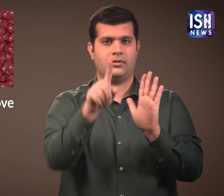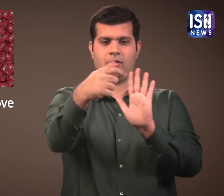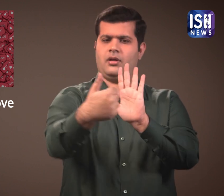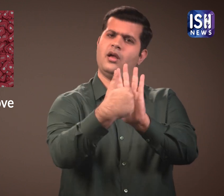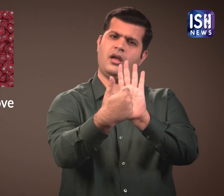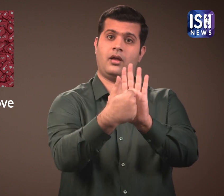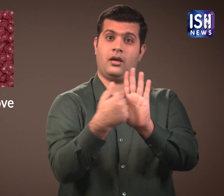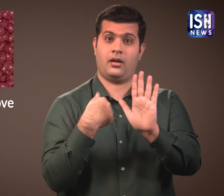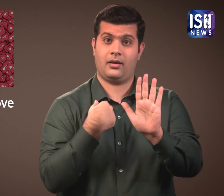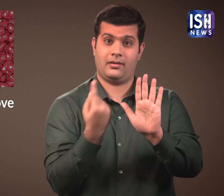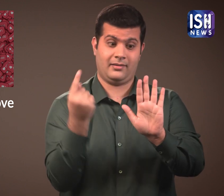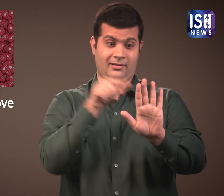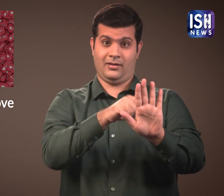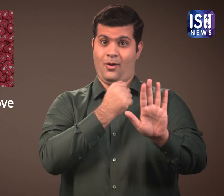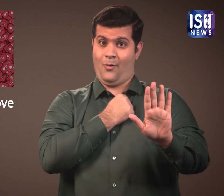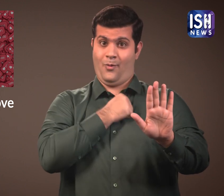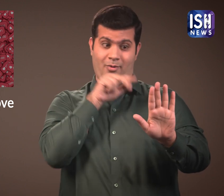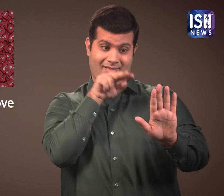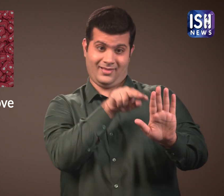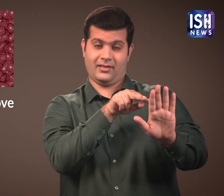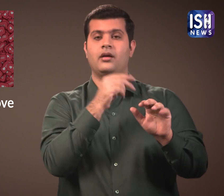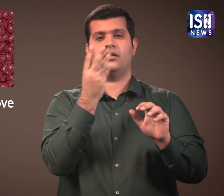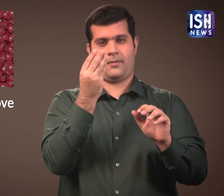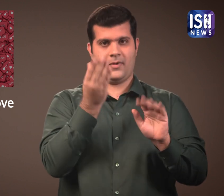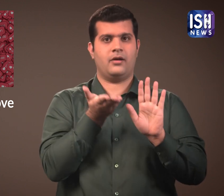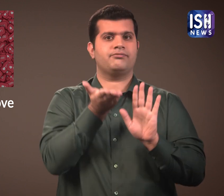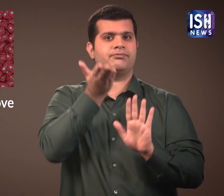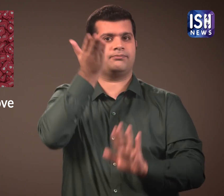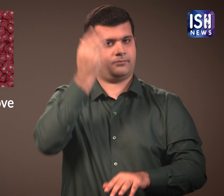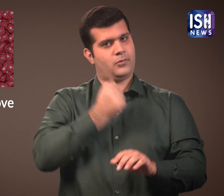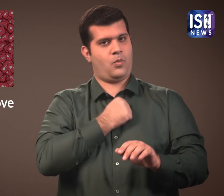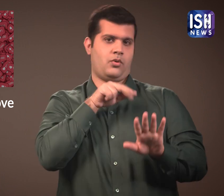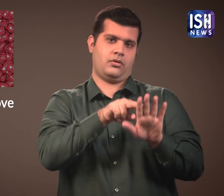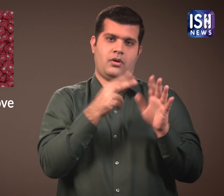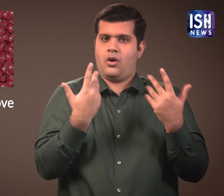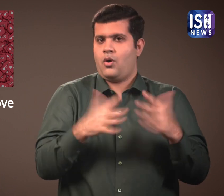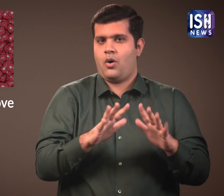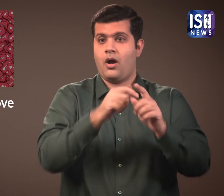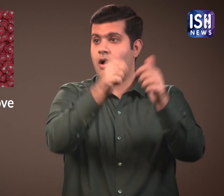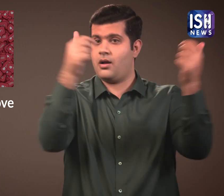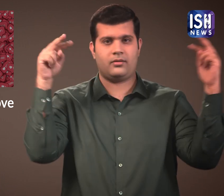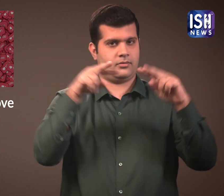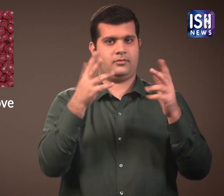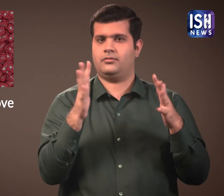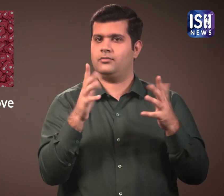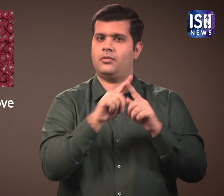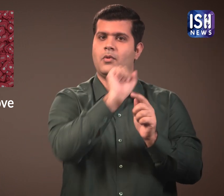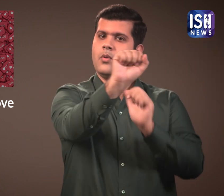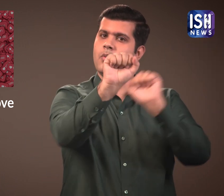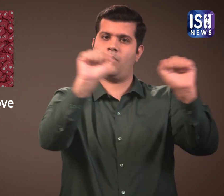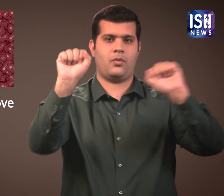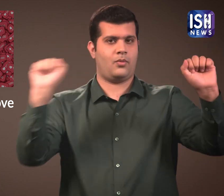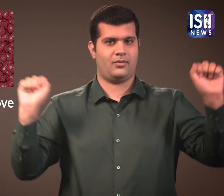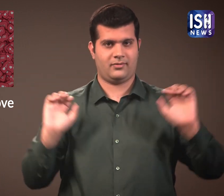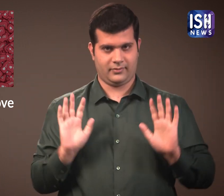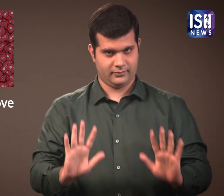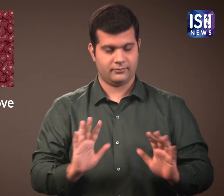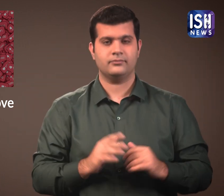People can like the pictures which the account holder can see but others will not be able to see it .